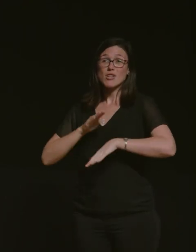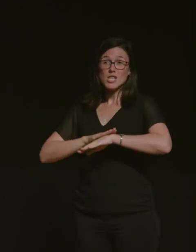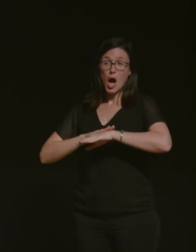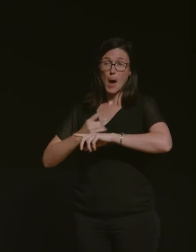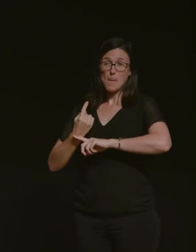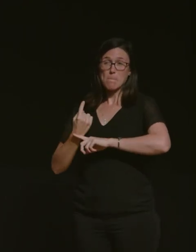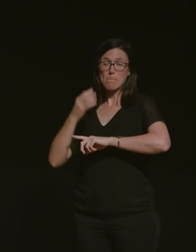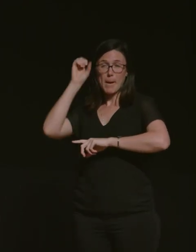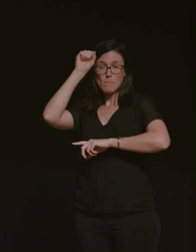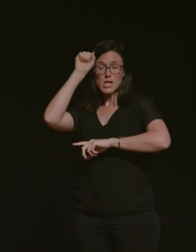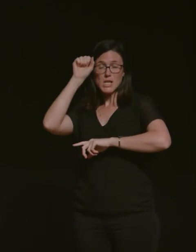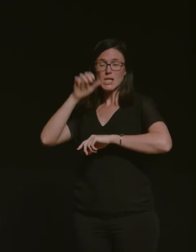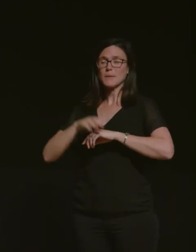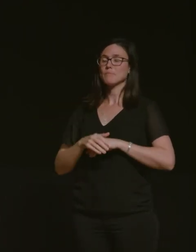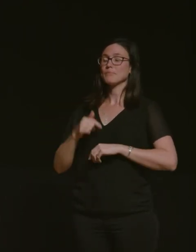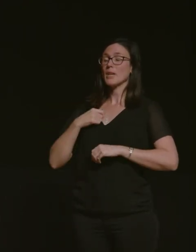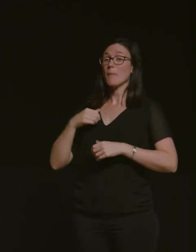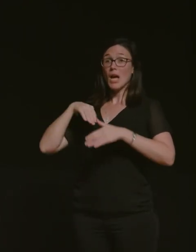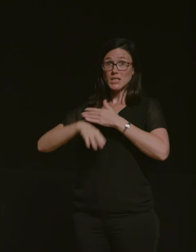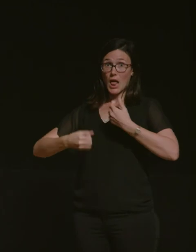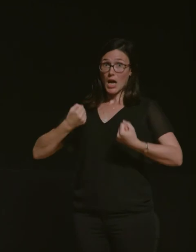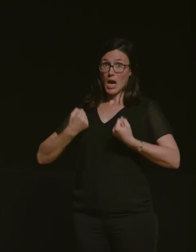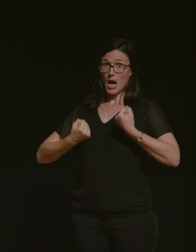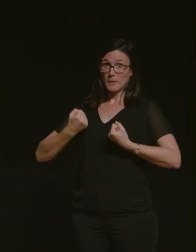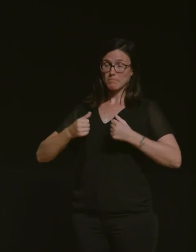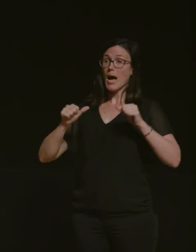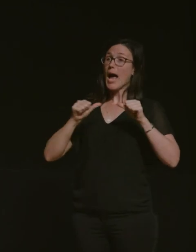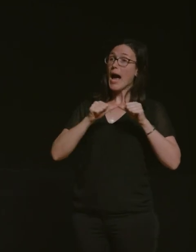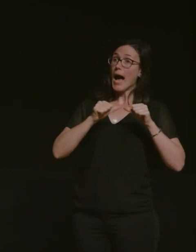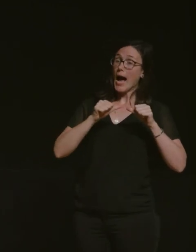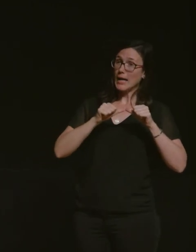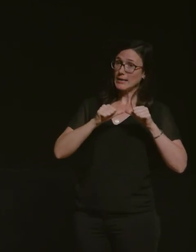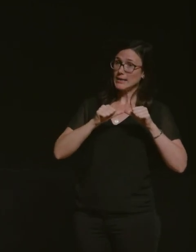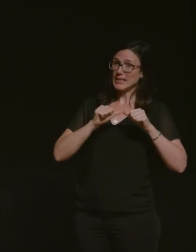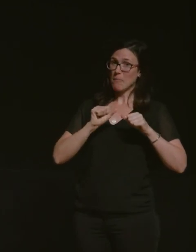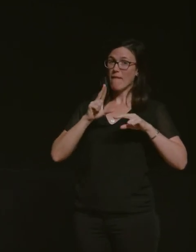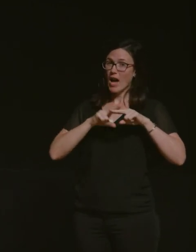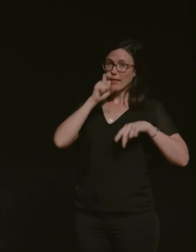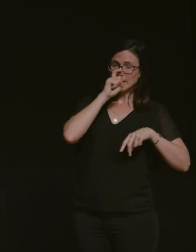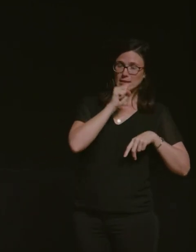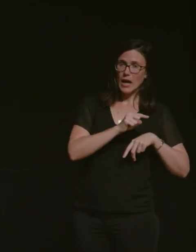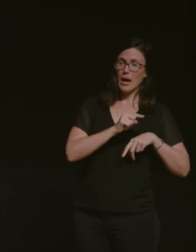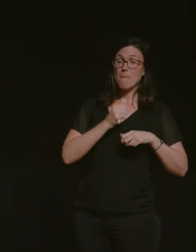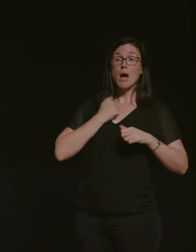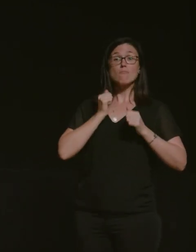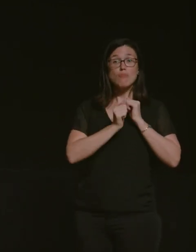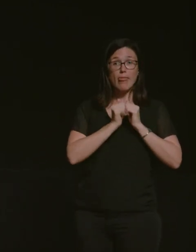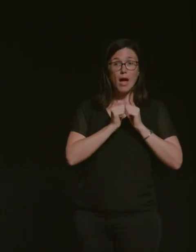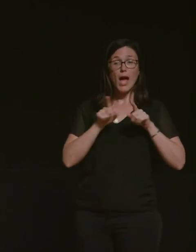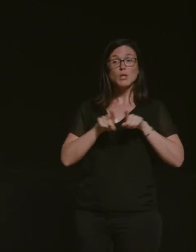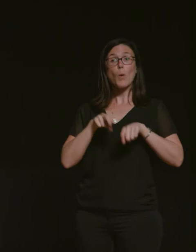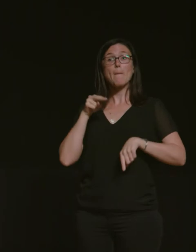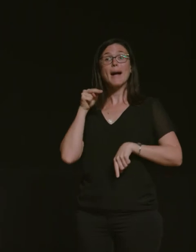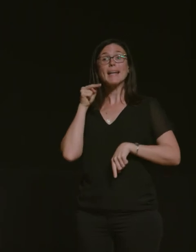um was i was in a car with my aunt his sister my brother right and my niece who was three at the